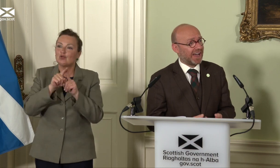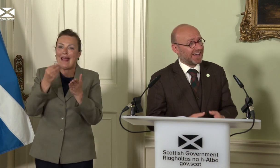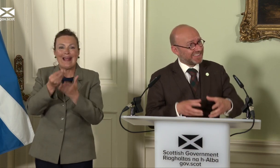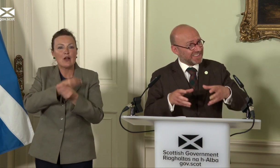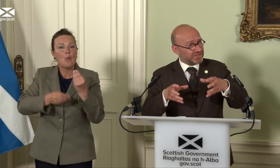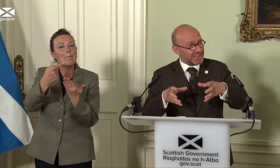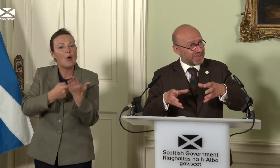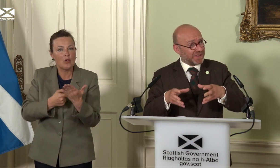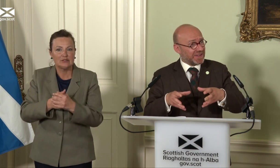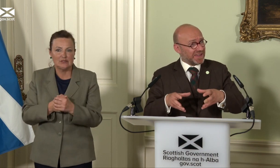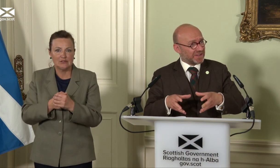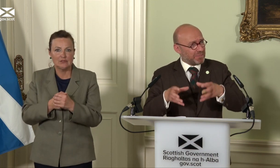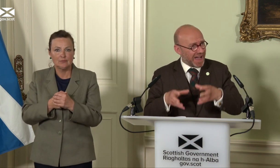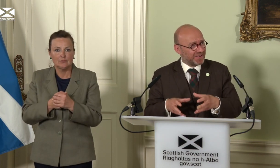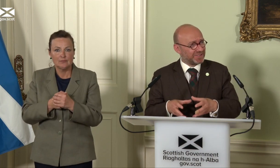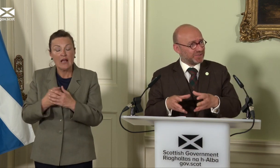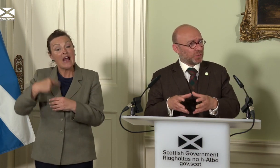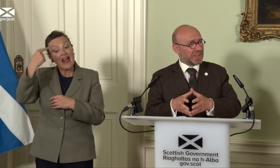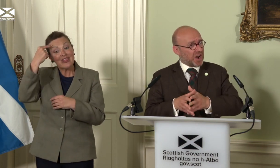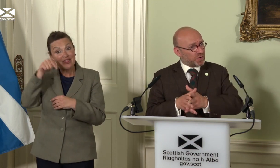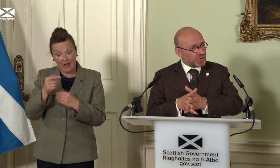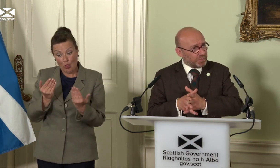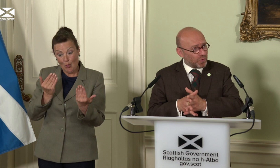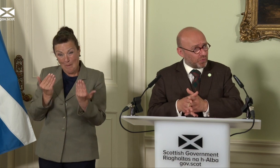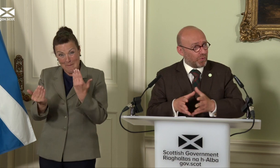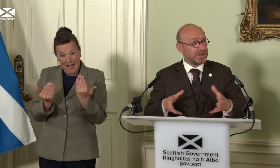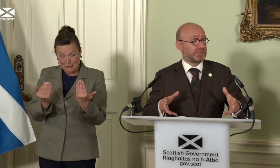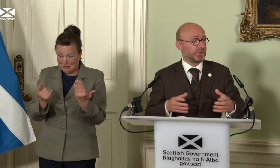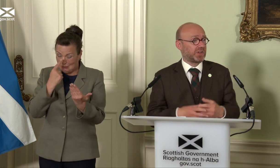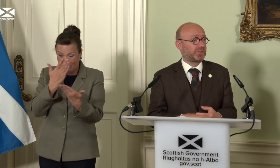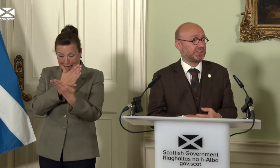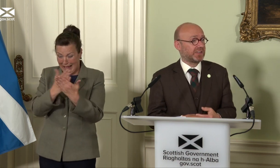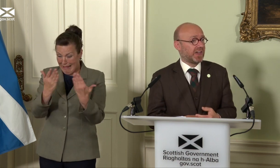and I think the fact that the comparison is so clear across the broad range of those countries